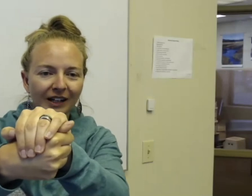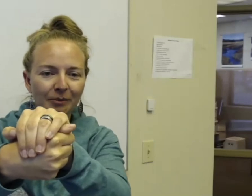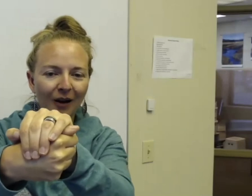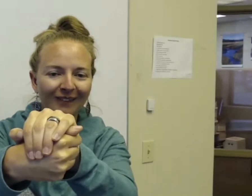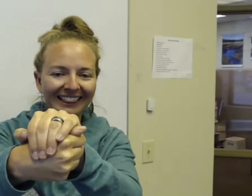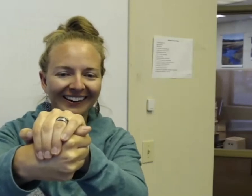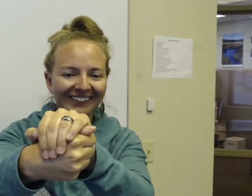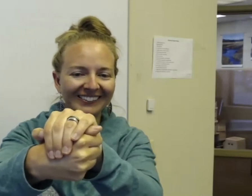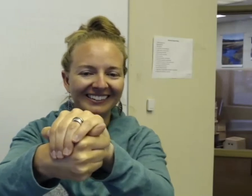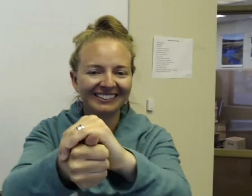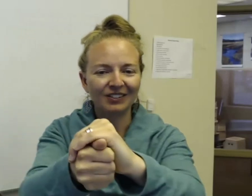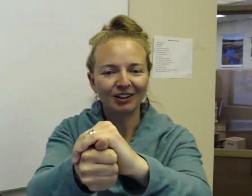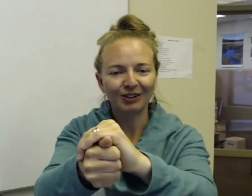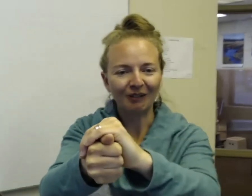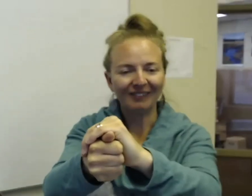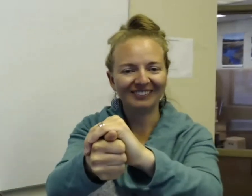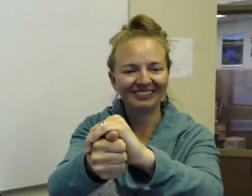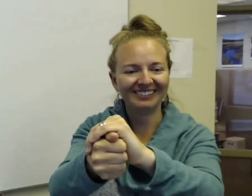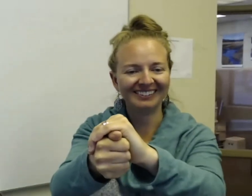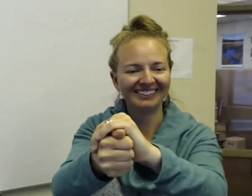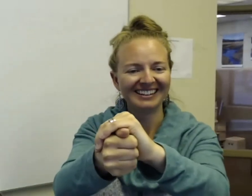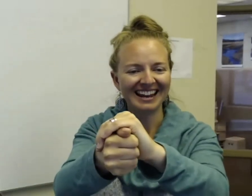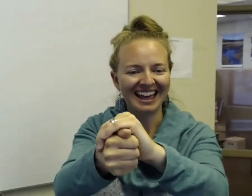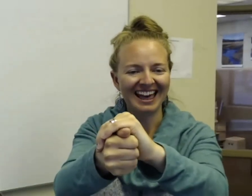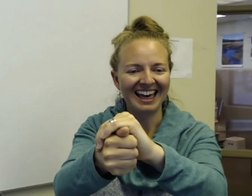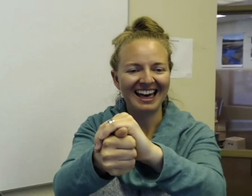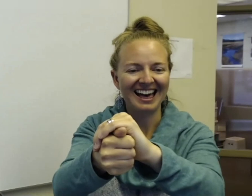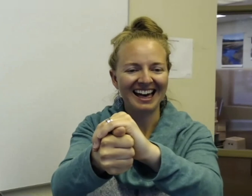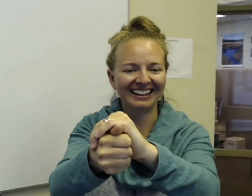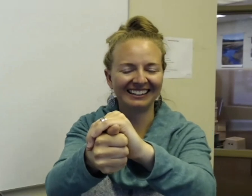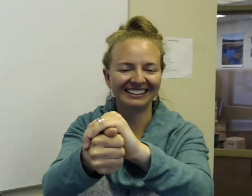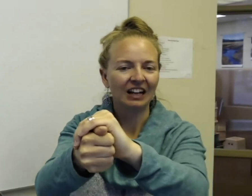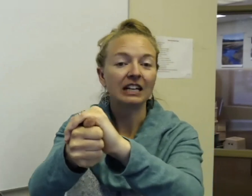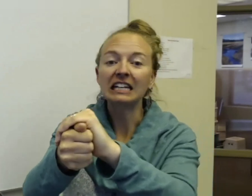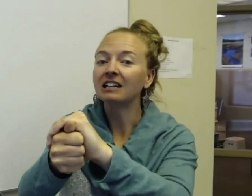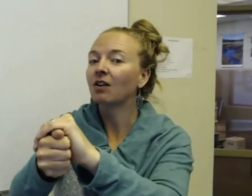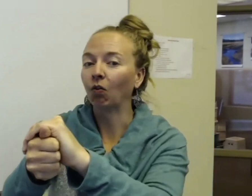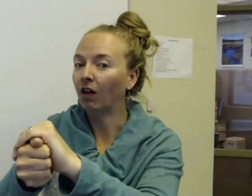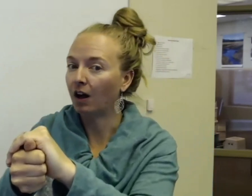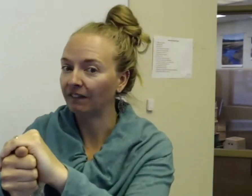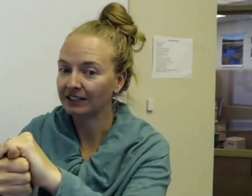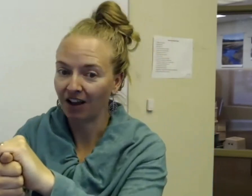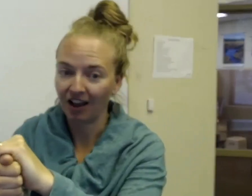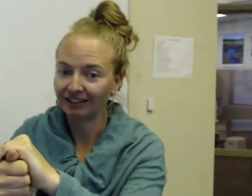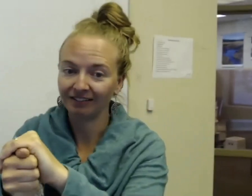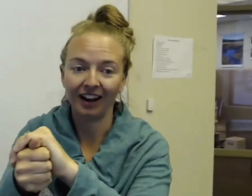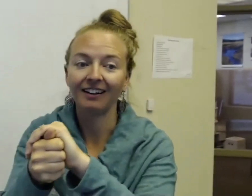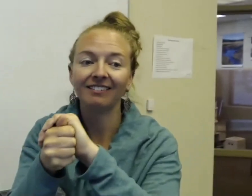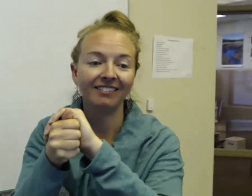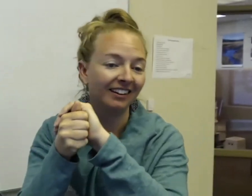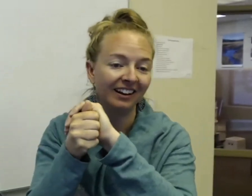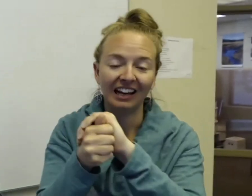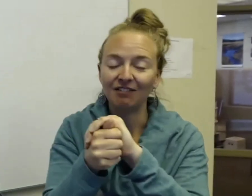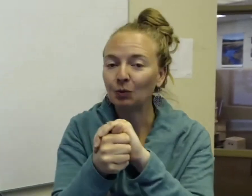about right there. So you got turtle. Yeah, the kids love this sign, like, if you work